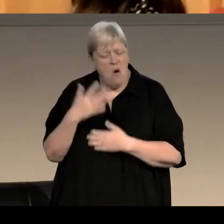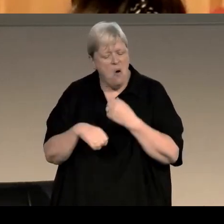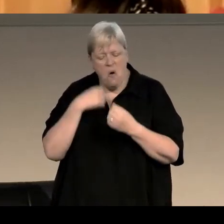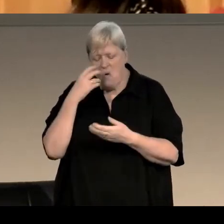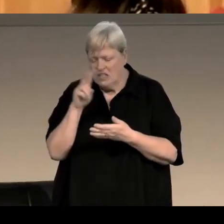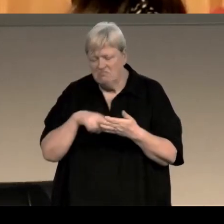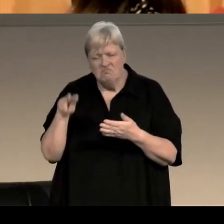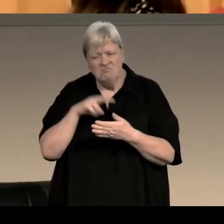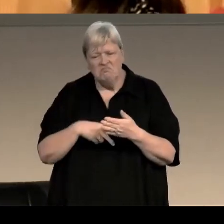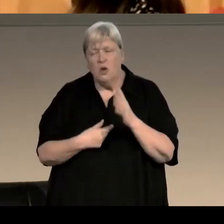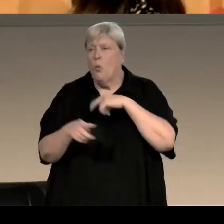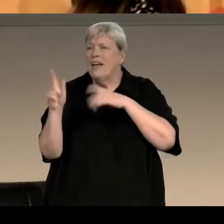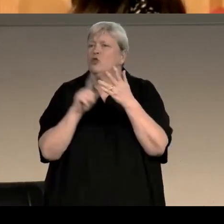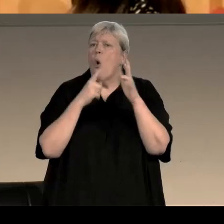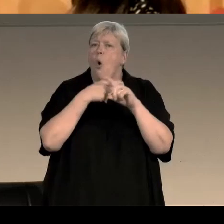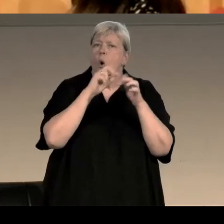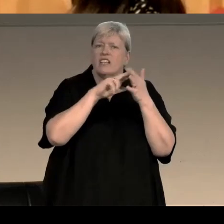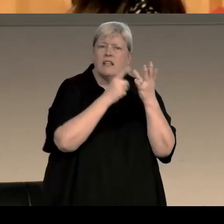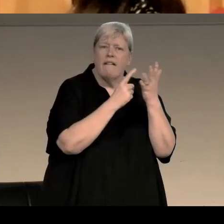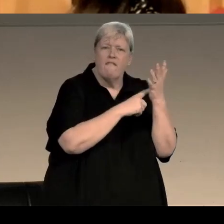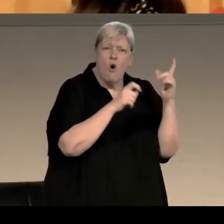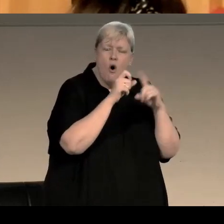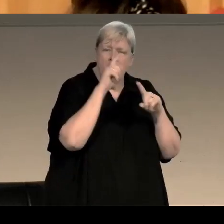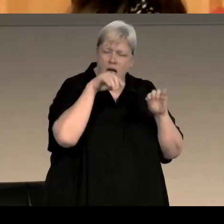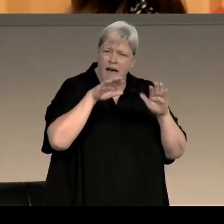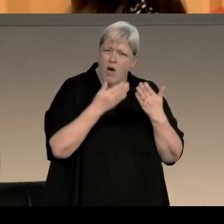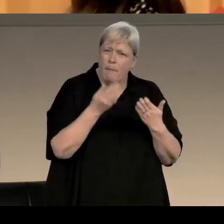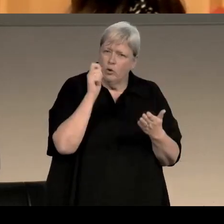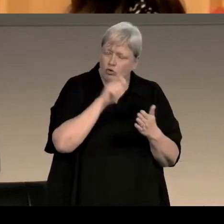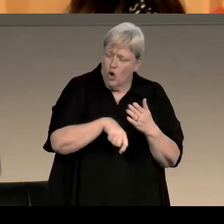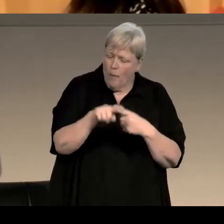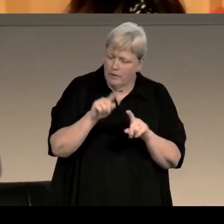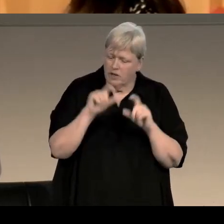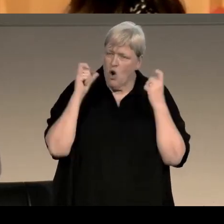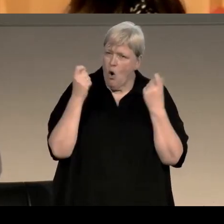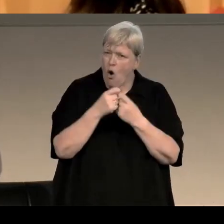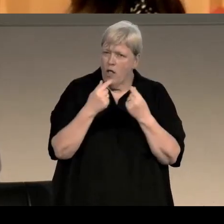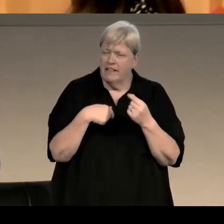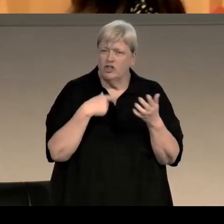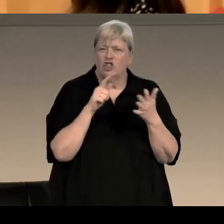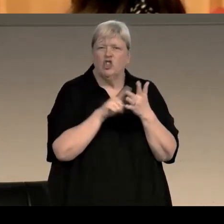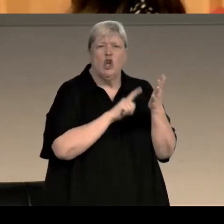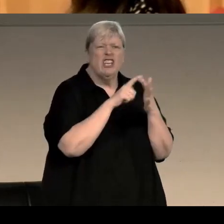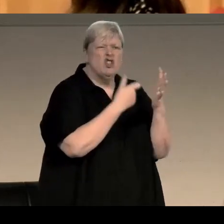and when I was at Oxford, there was a bookshop round the corner from my college, called Jeremy's 10p bookshop,